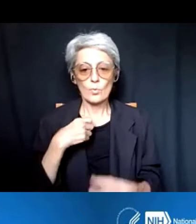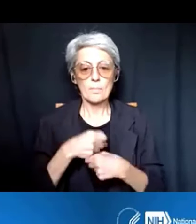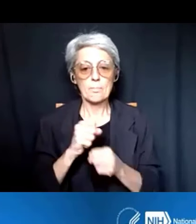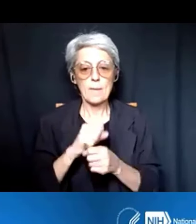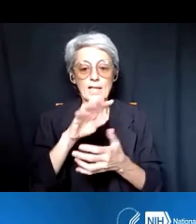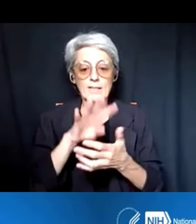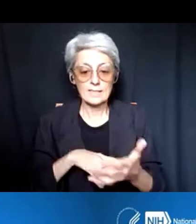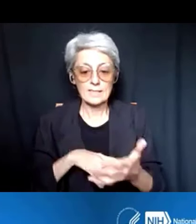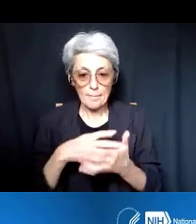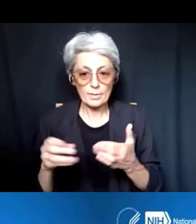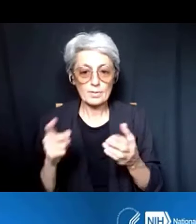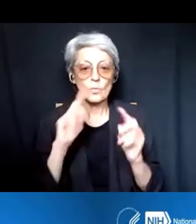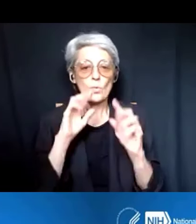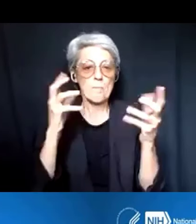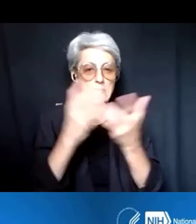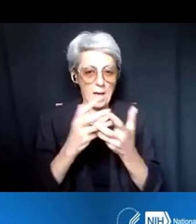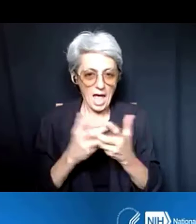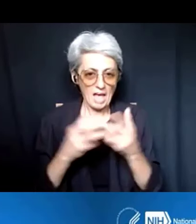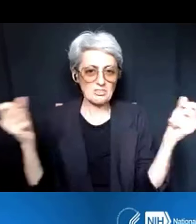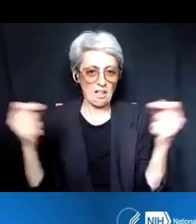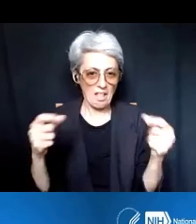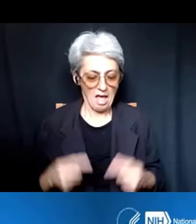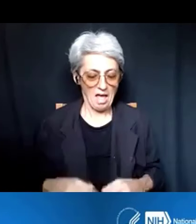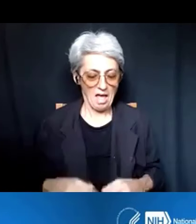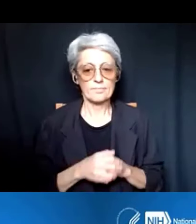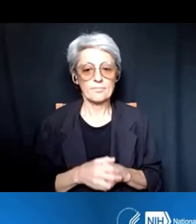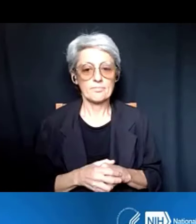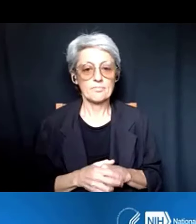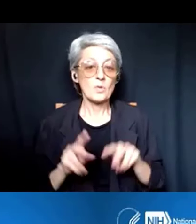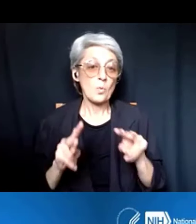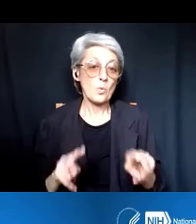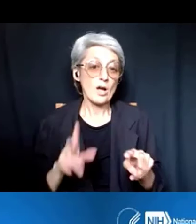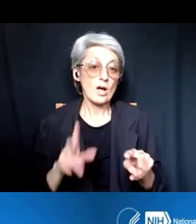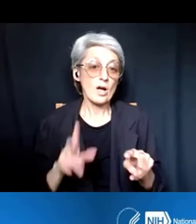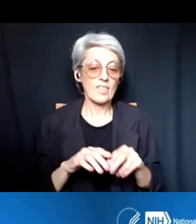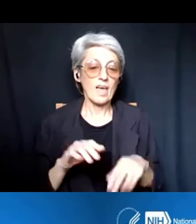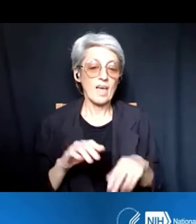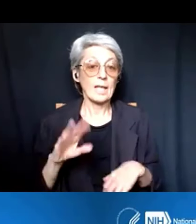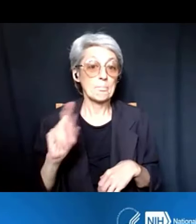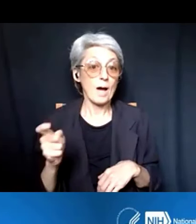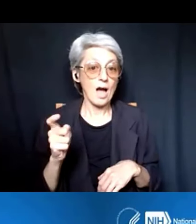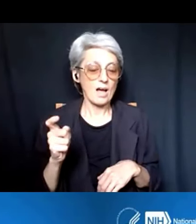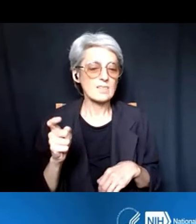with them. So, keep an eye out on your inboxes, because eRA is going to send out communications